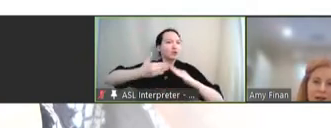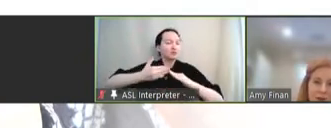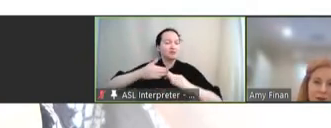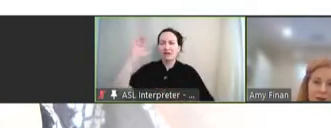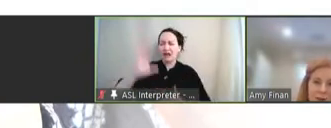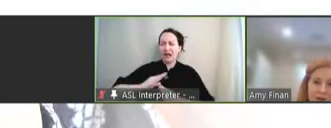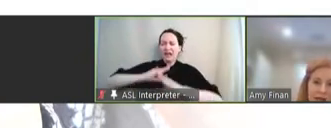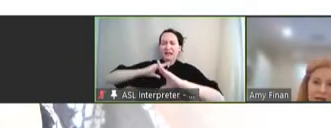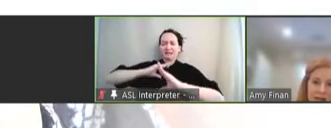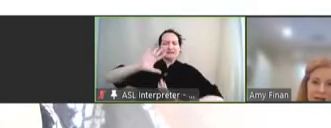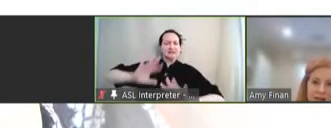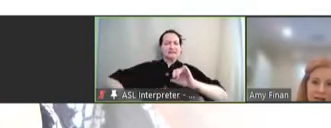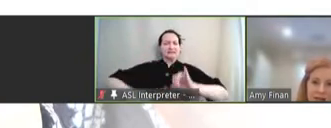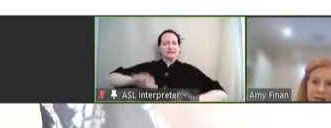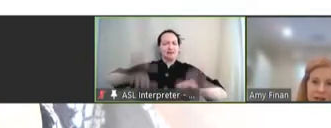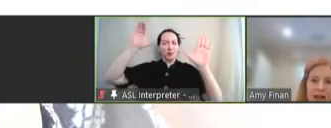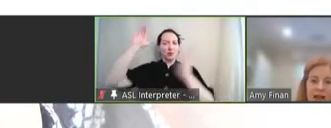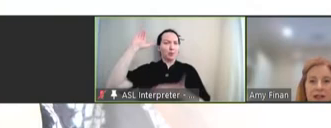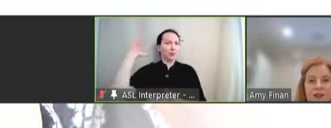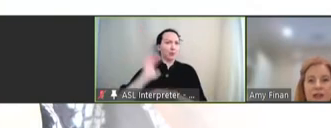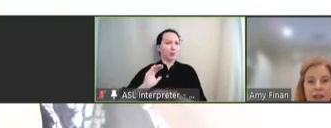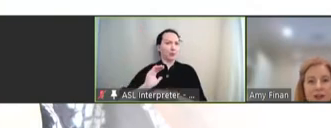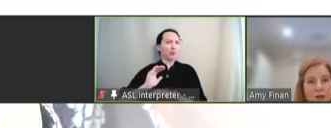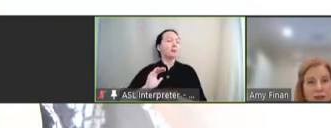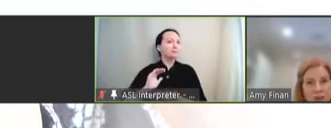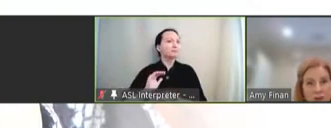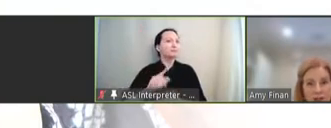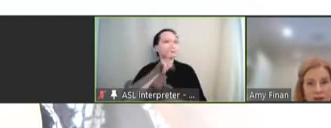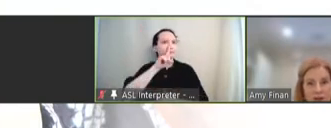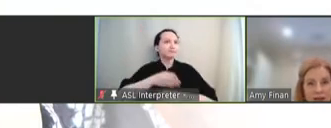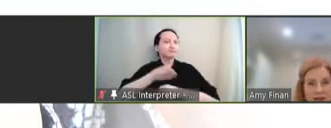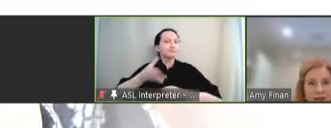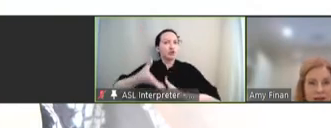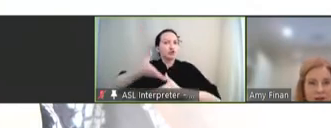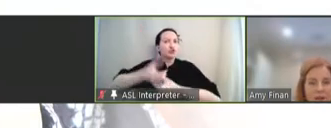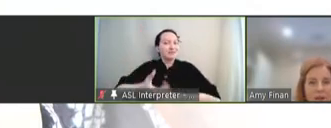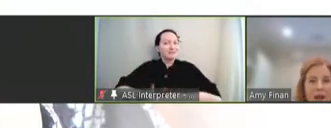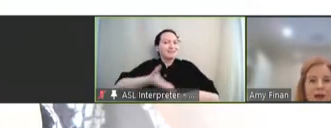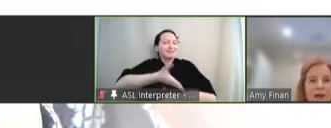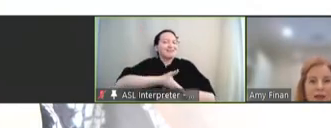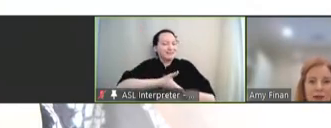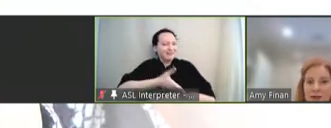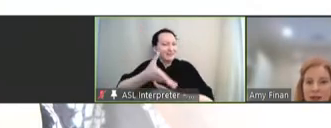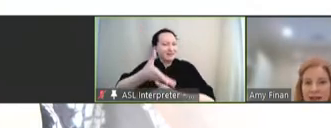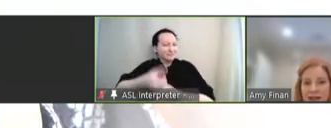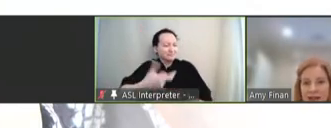associated with vaccine hesitancy and actually increase trust in vaccines. Sabin's Vaccine